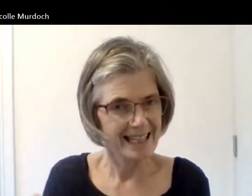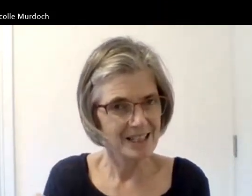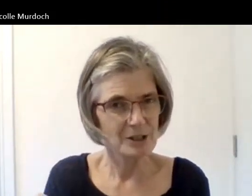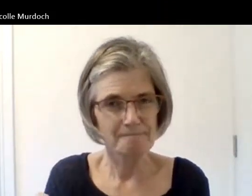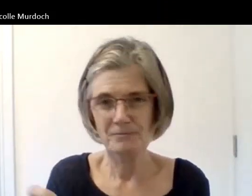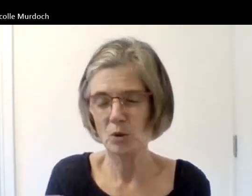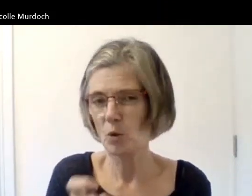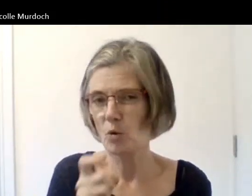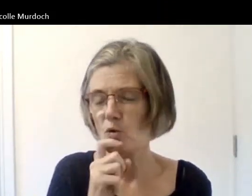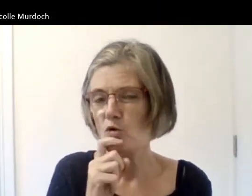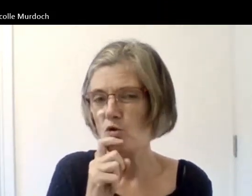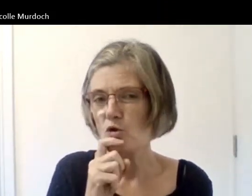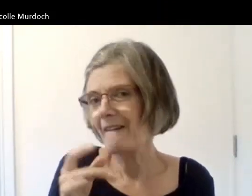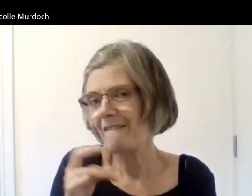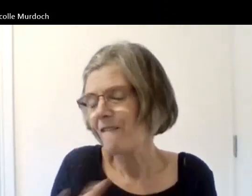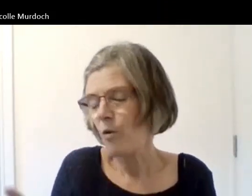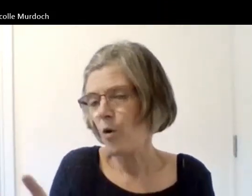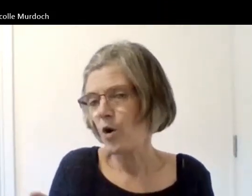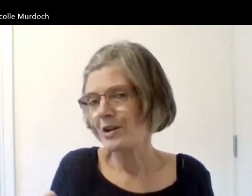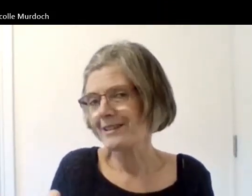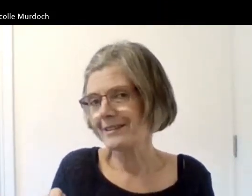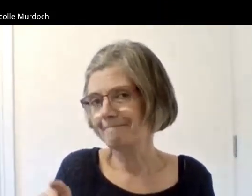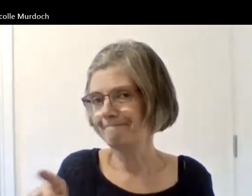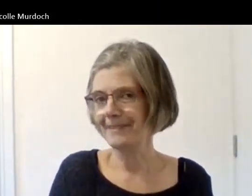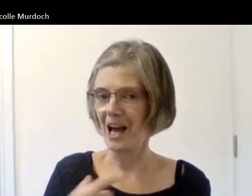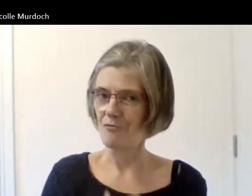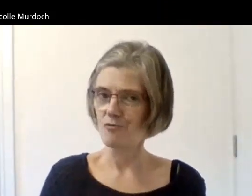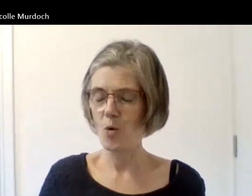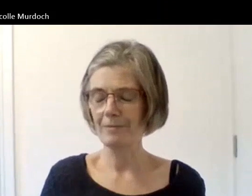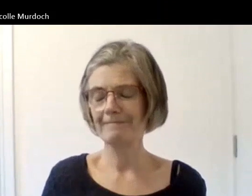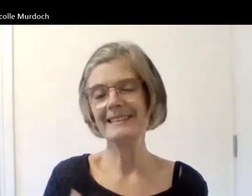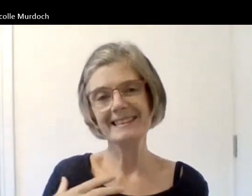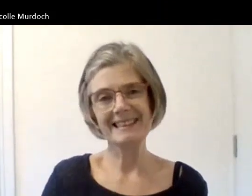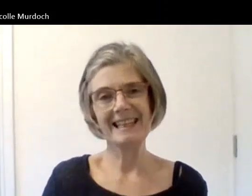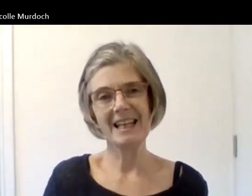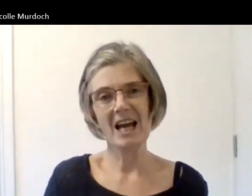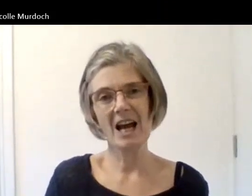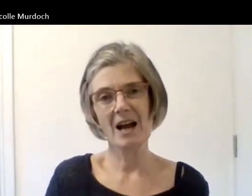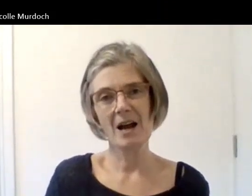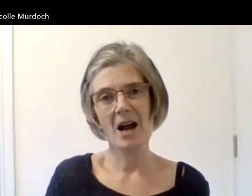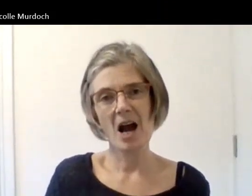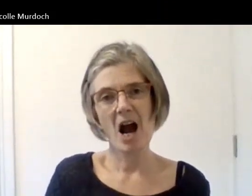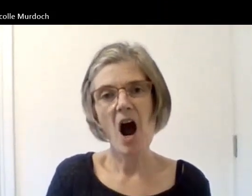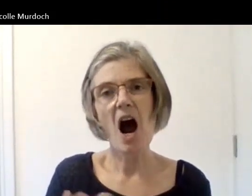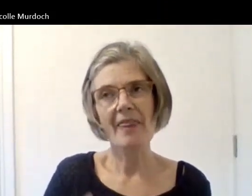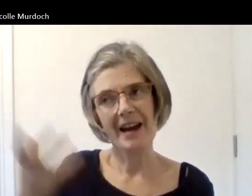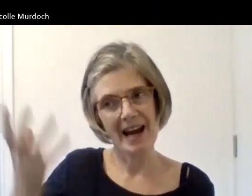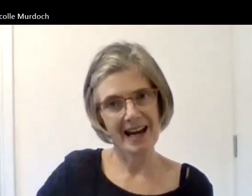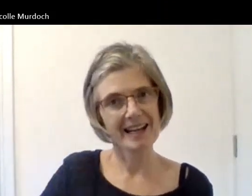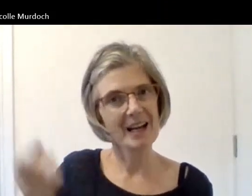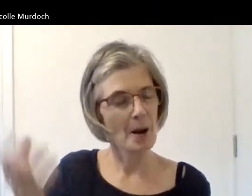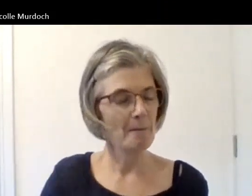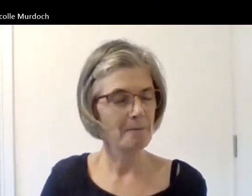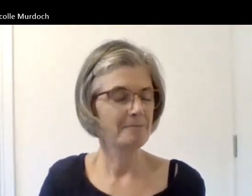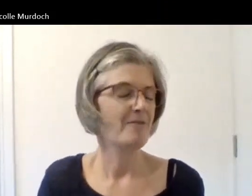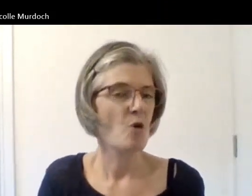roles are people who have other income sources whether it's from family or Partners so is it